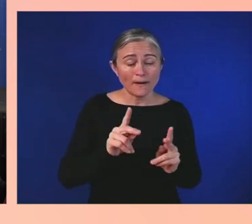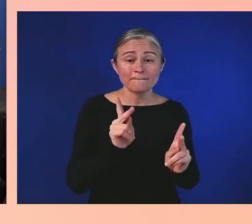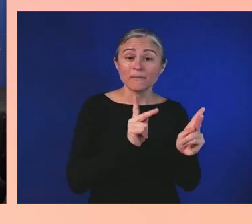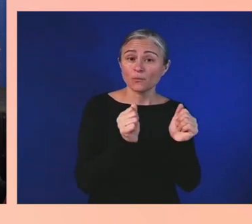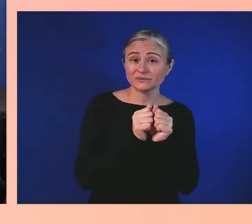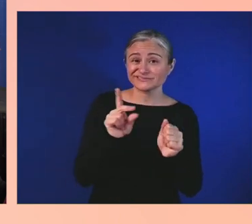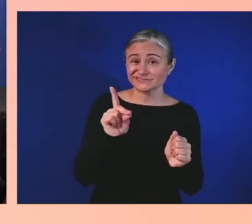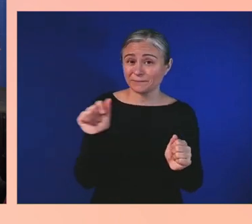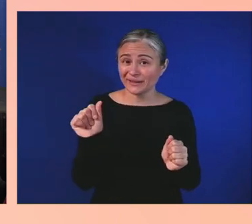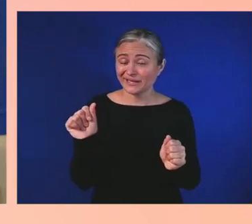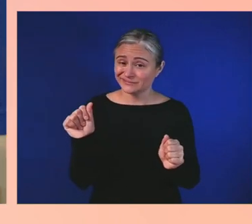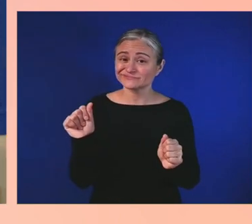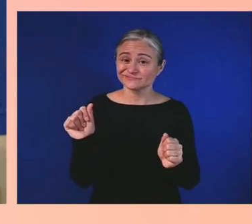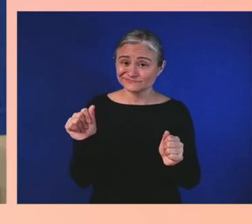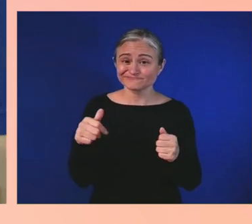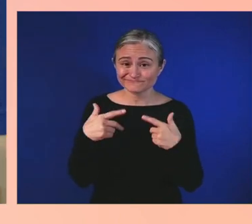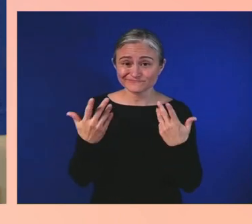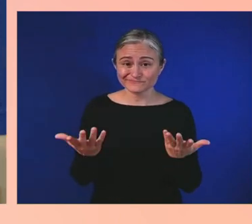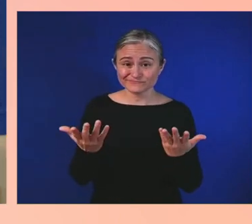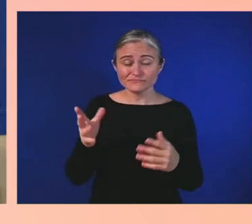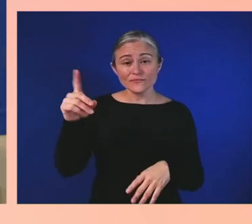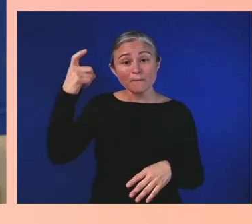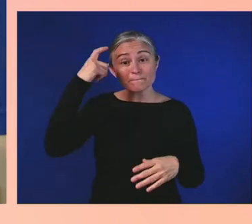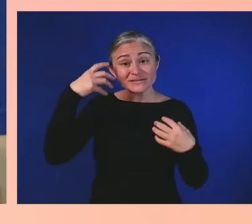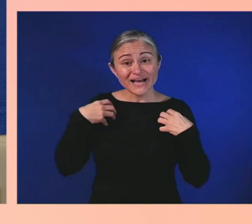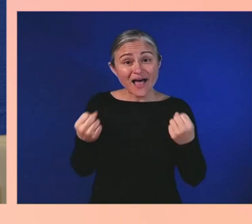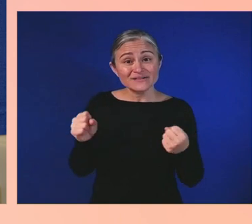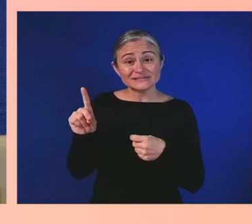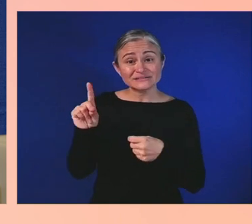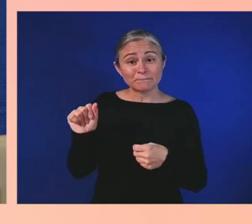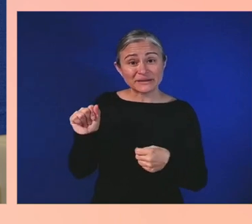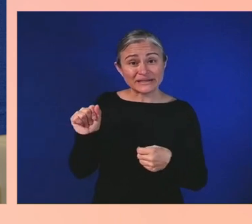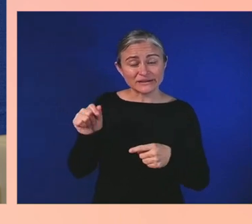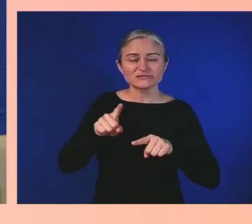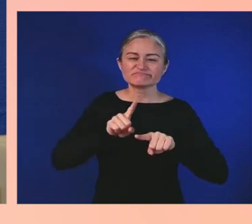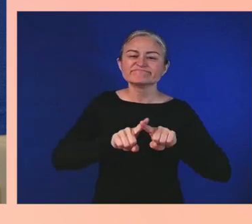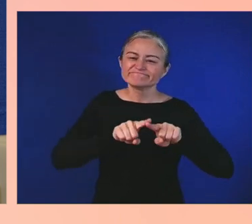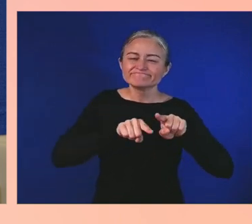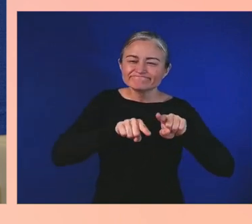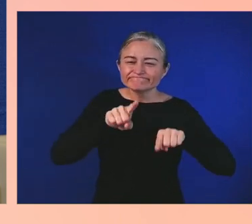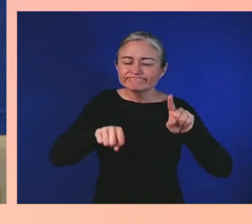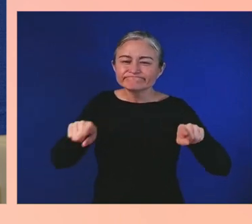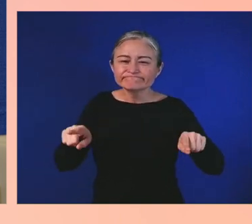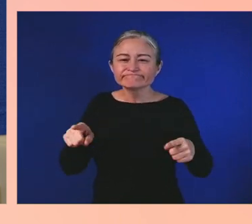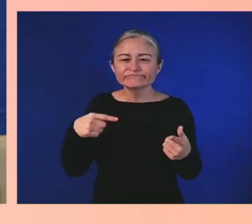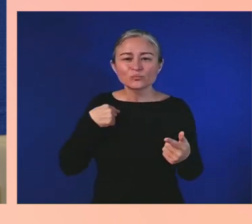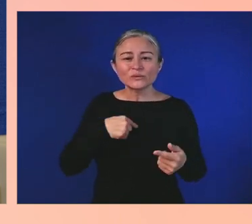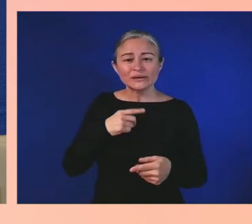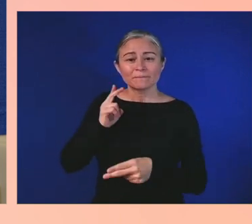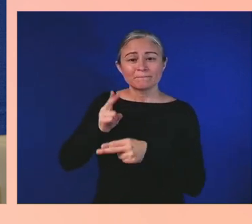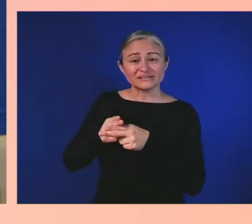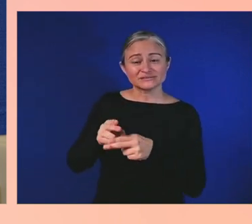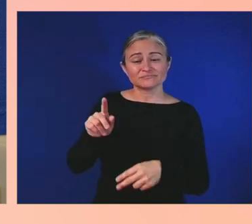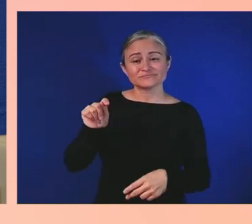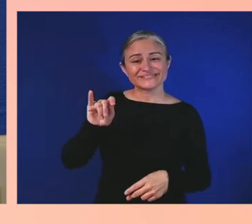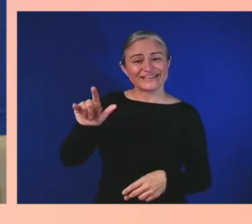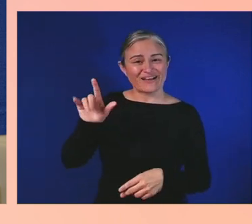I'll take the Till story, for instance. What's difficult about that is